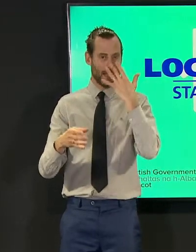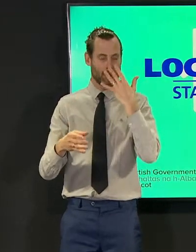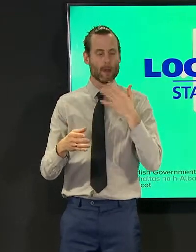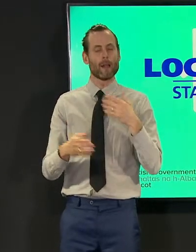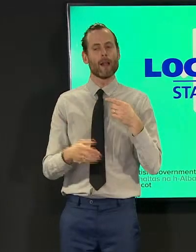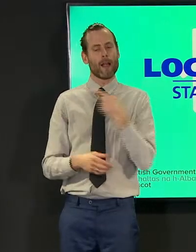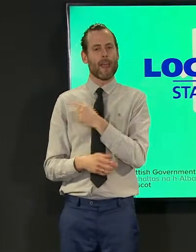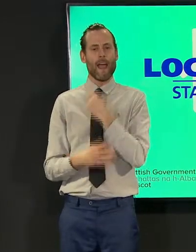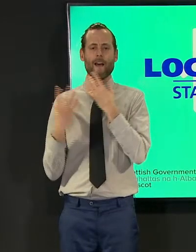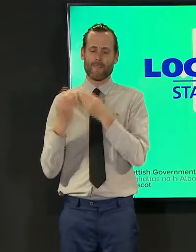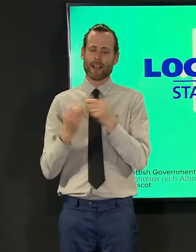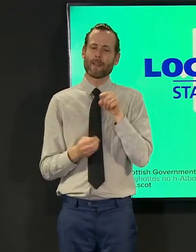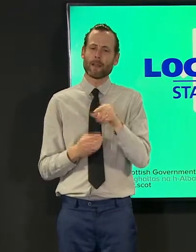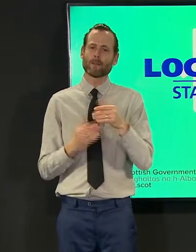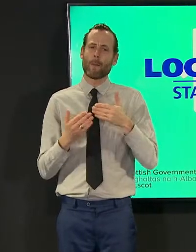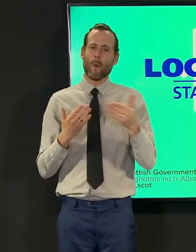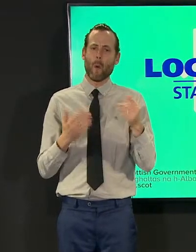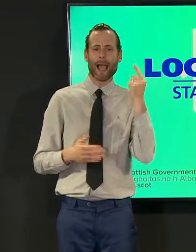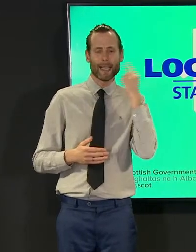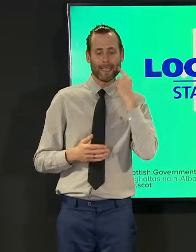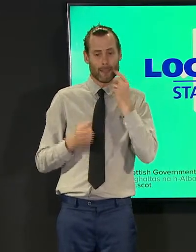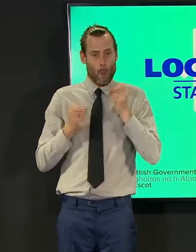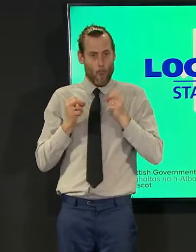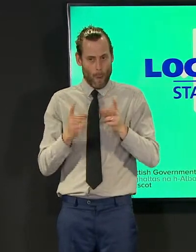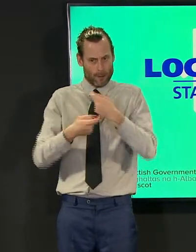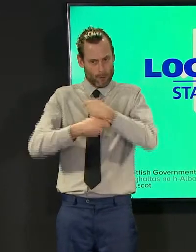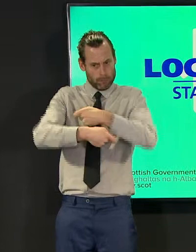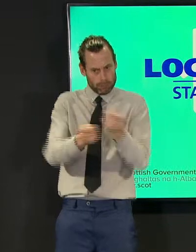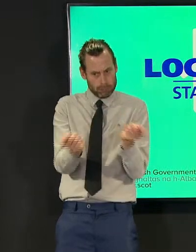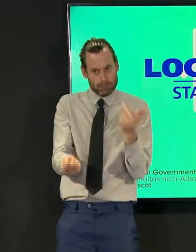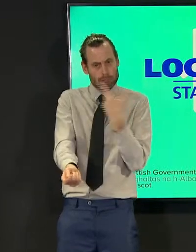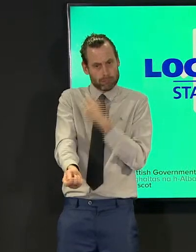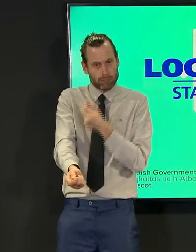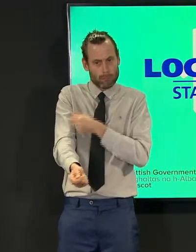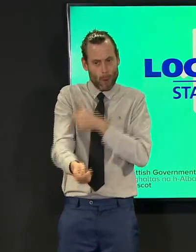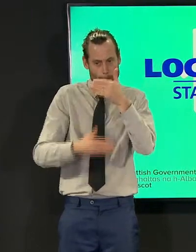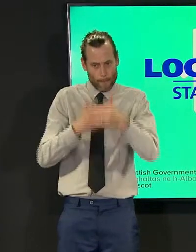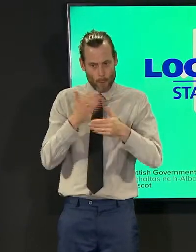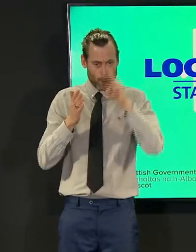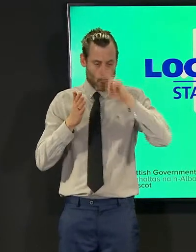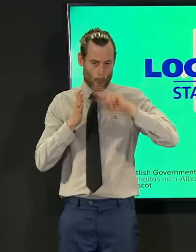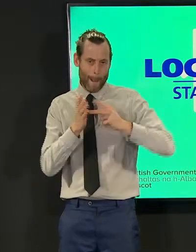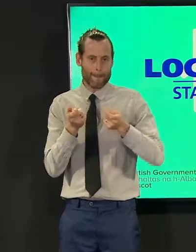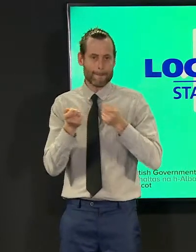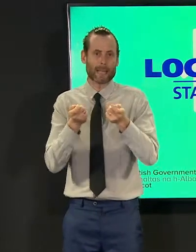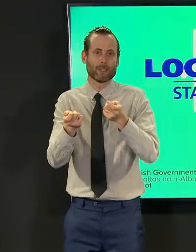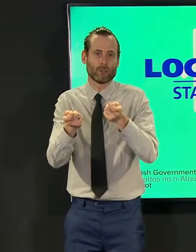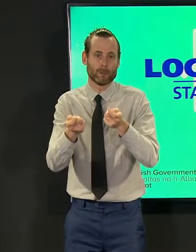efficient way of rolling out the vaccine to the remaining adult population and i can confirm that